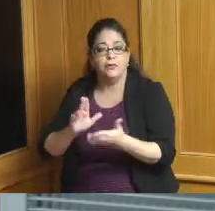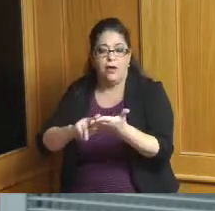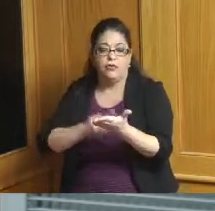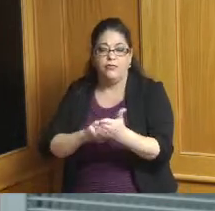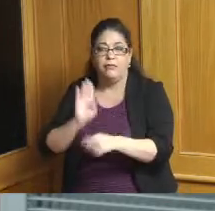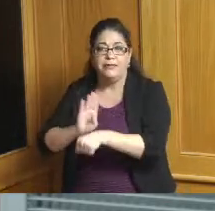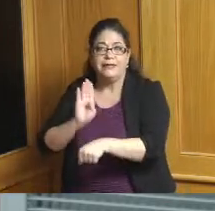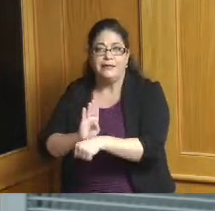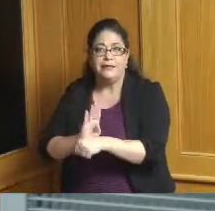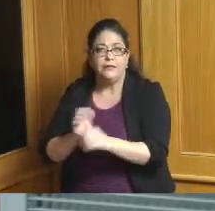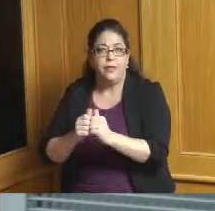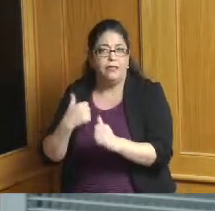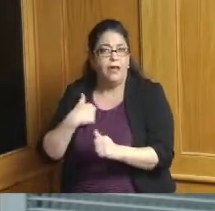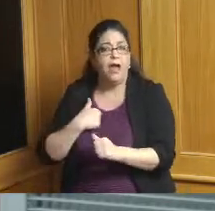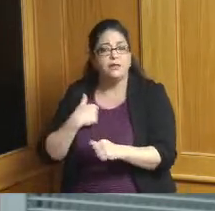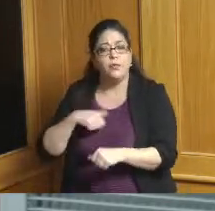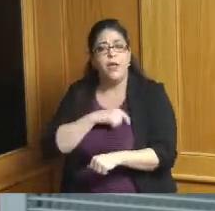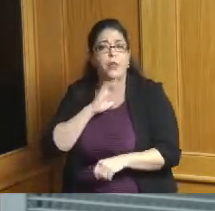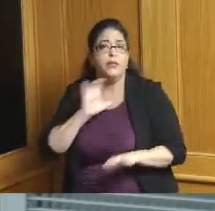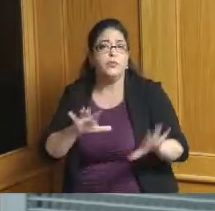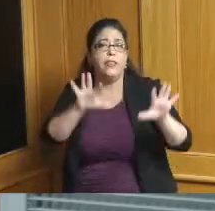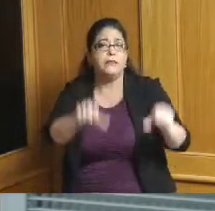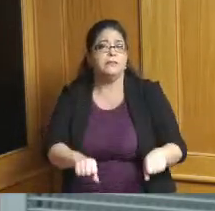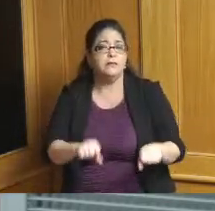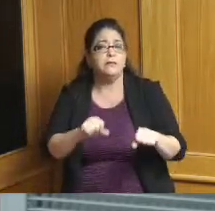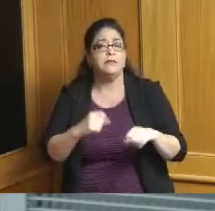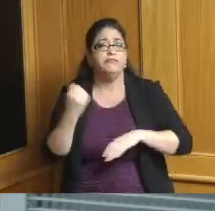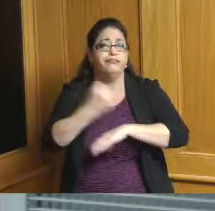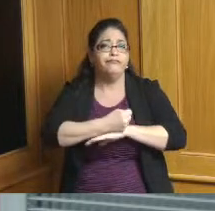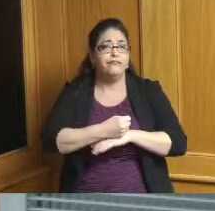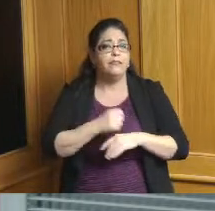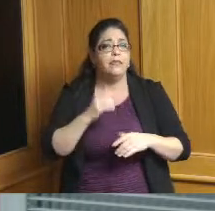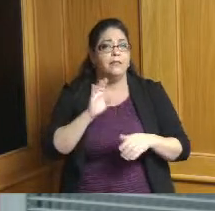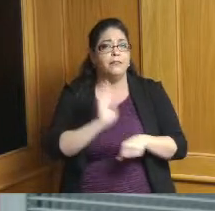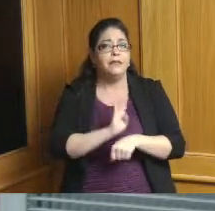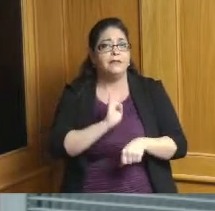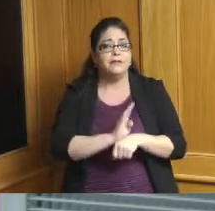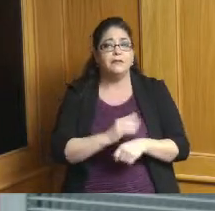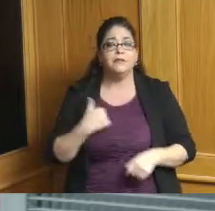we'll do the demolition self-perform a lot of the work ourselves we do have a self-performed